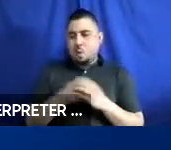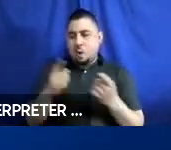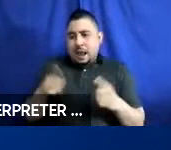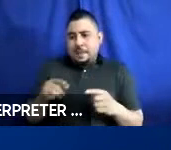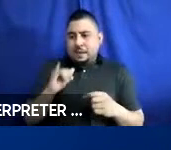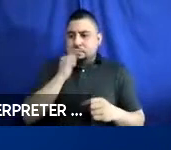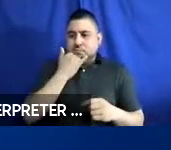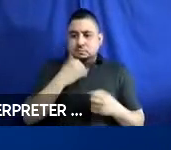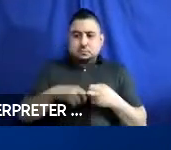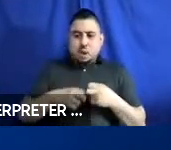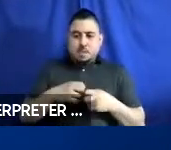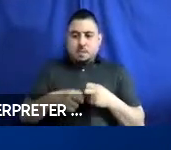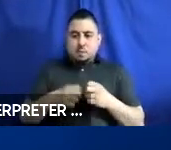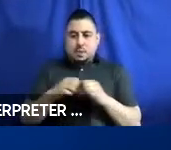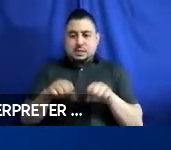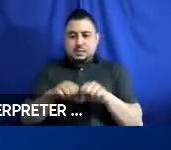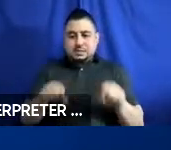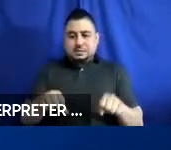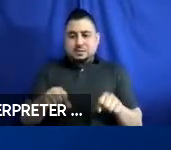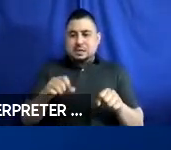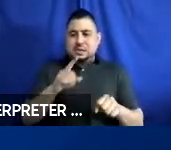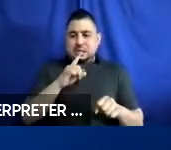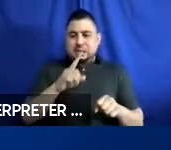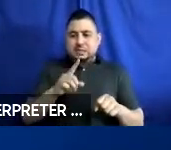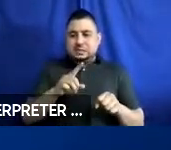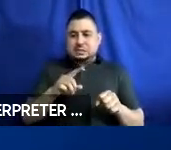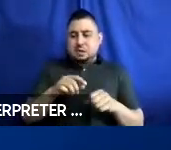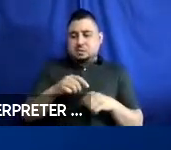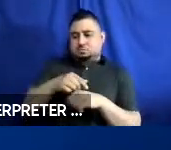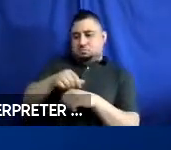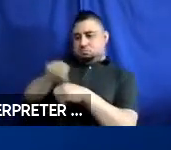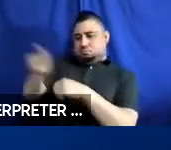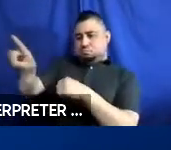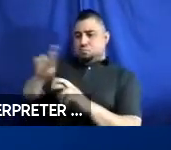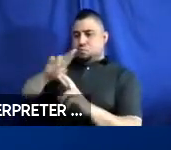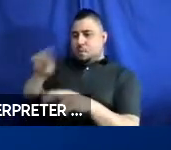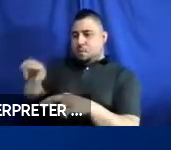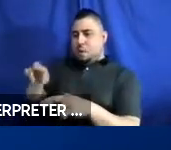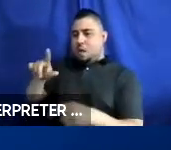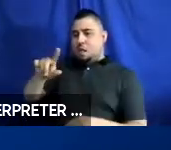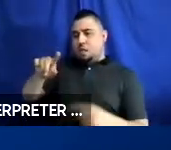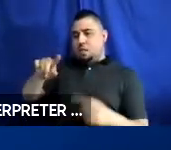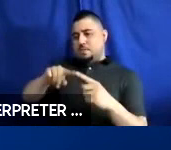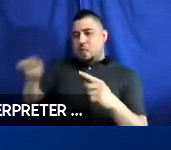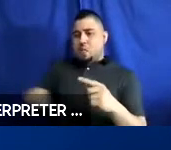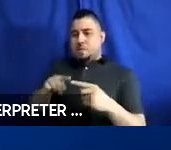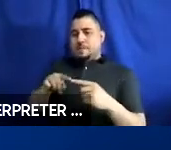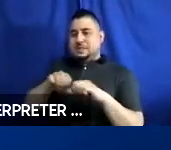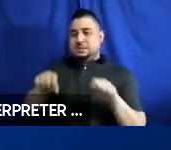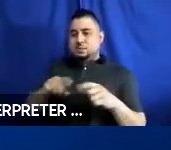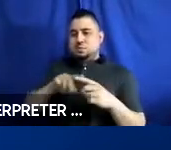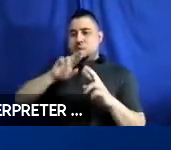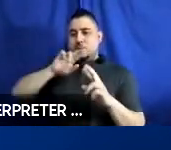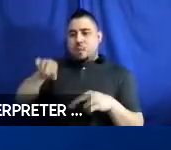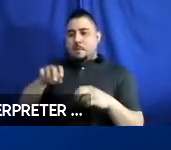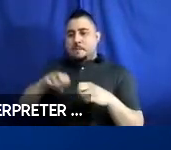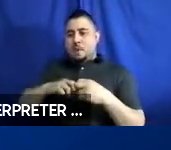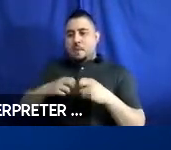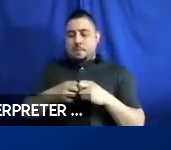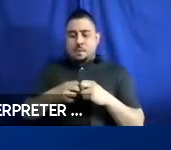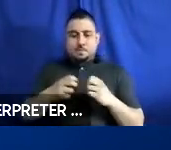Is there an automated relay to report a problem? Or loop back system? For the, so, you know,